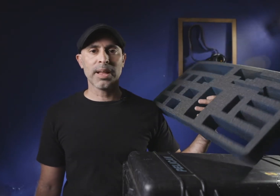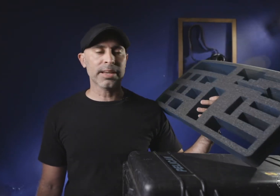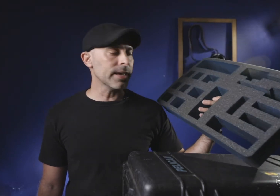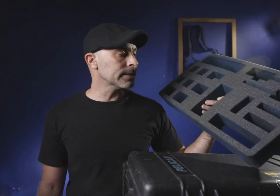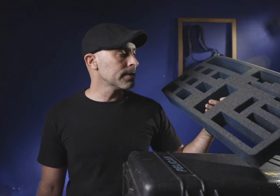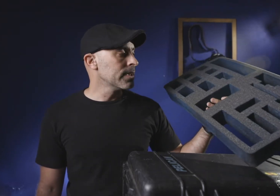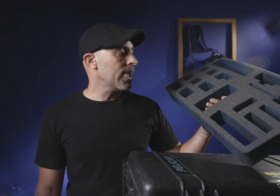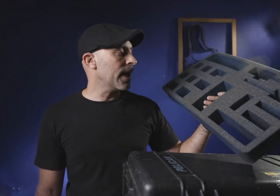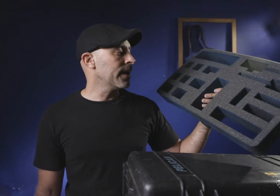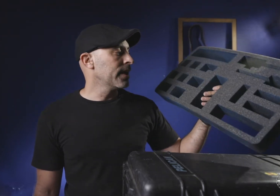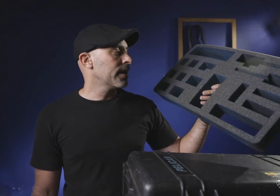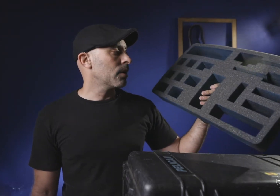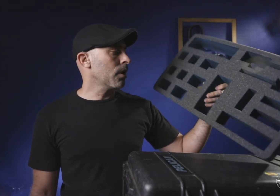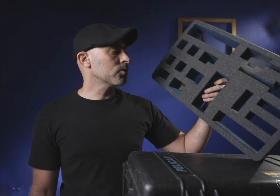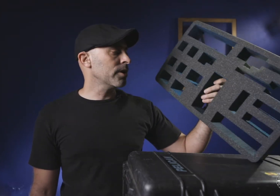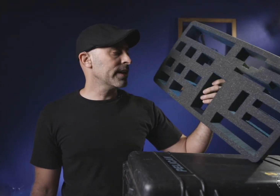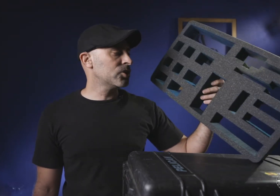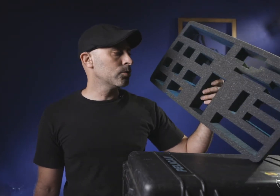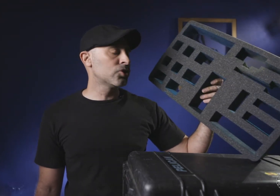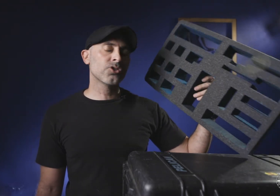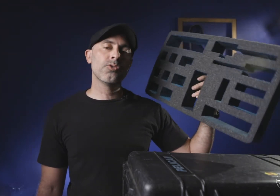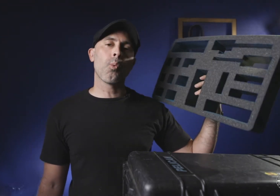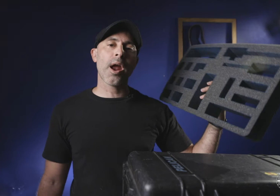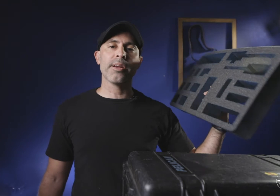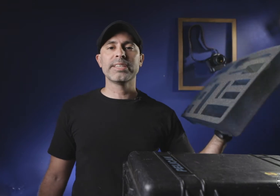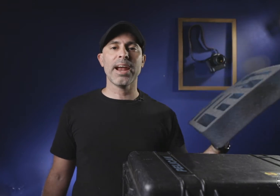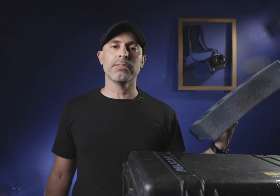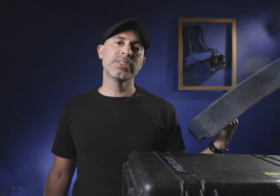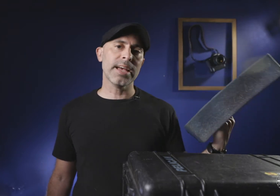Pelican case and what I was running into is just through the wear and tear of set